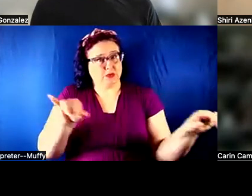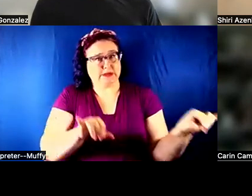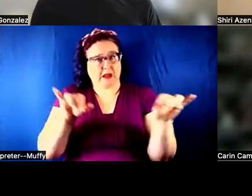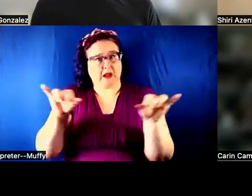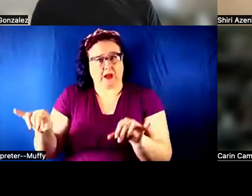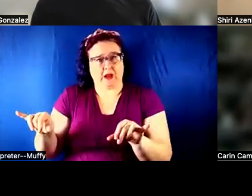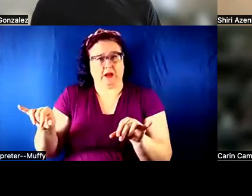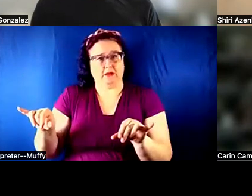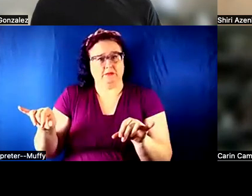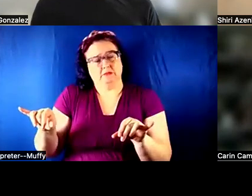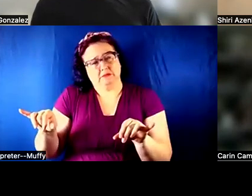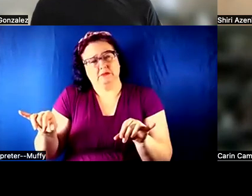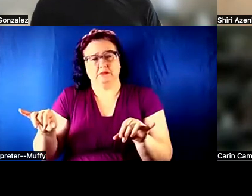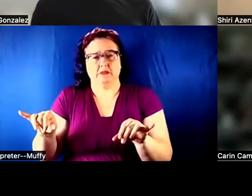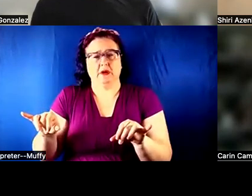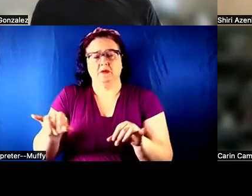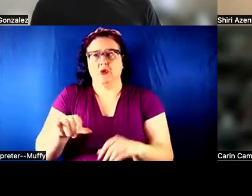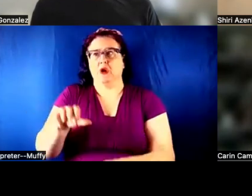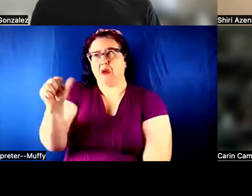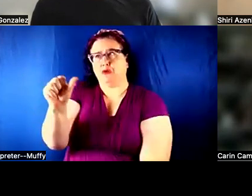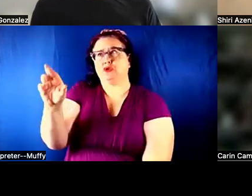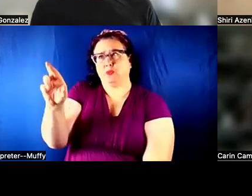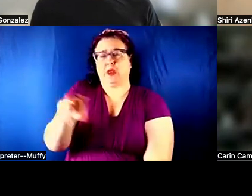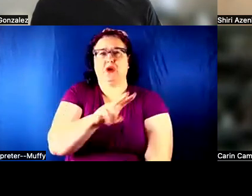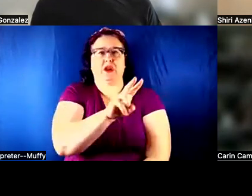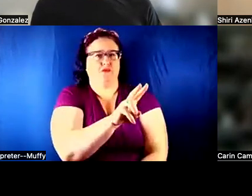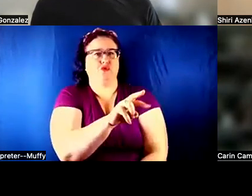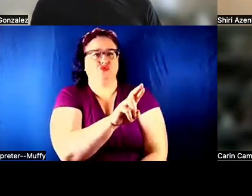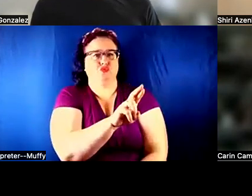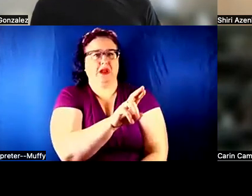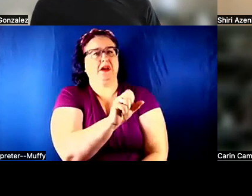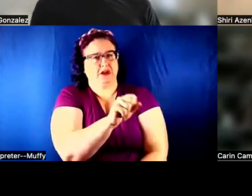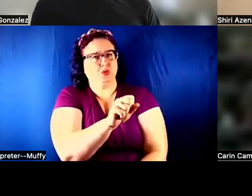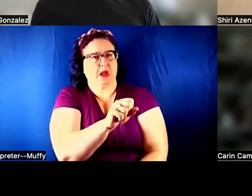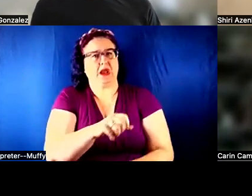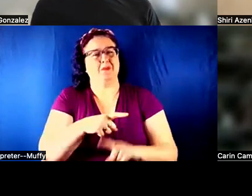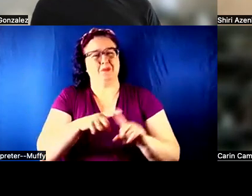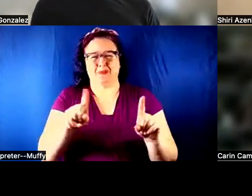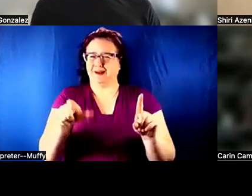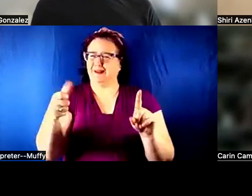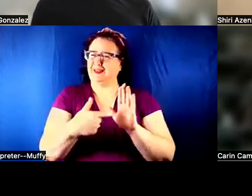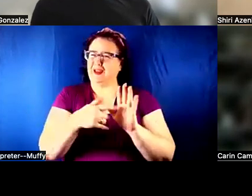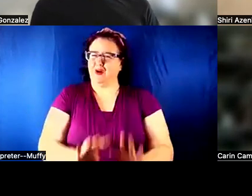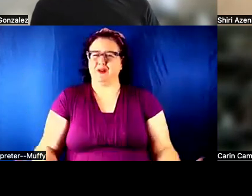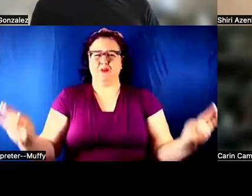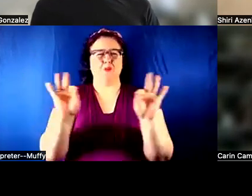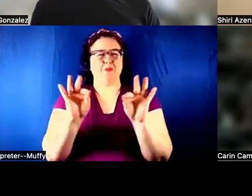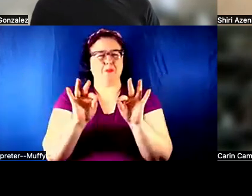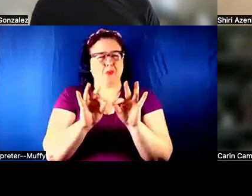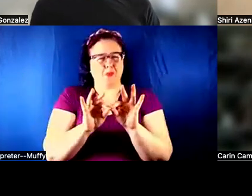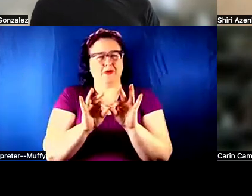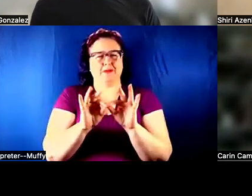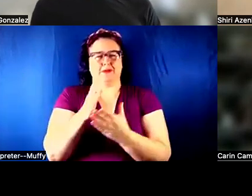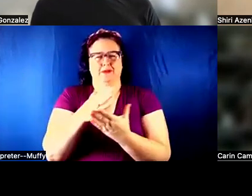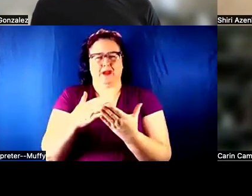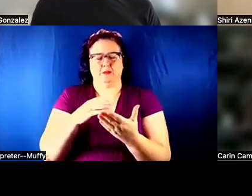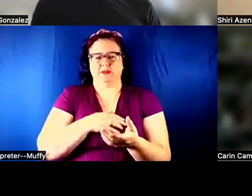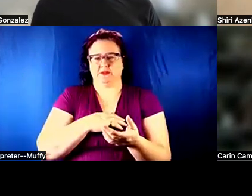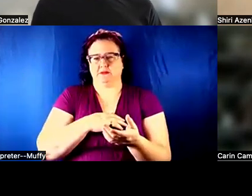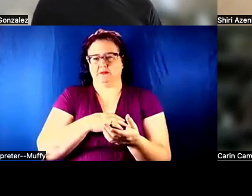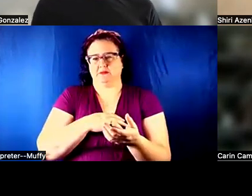AUGMENTED REALITY. BUT FOR EXAMPLE, THERE ARE OTHER VERY POTENT TAGS. THE AD TAG IS MISSING.